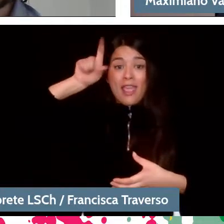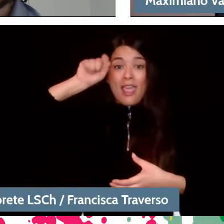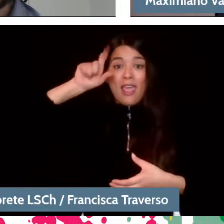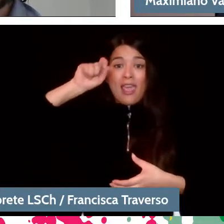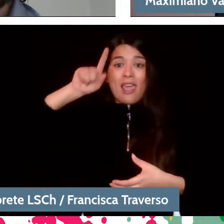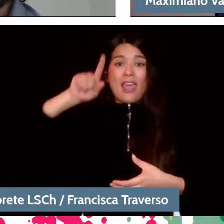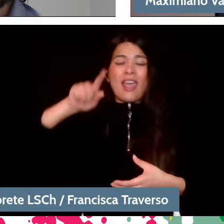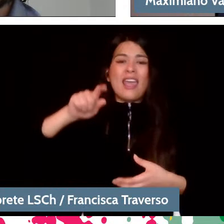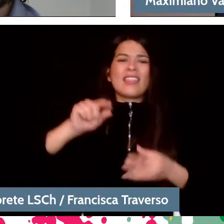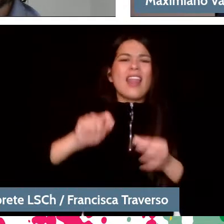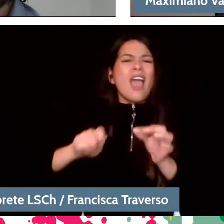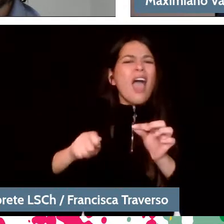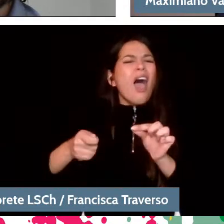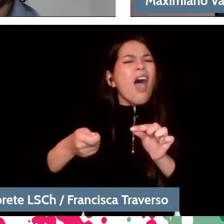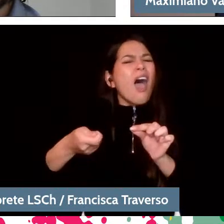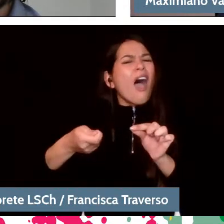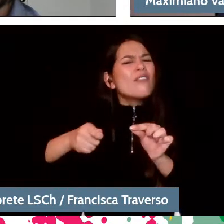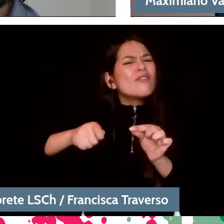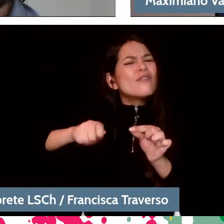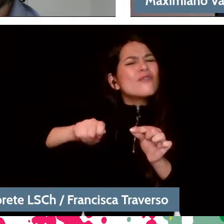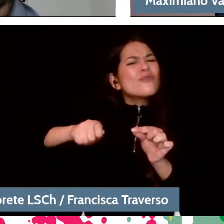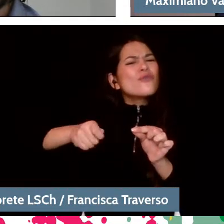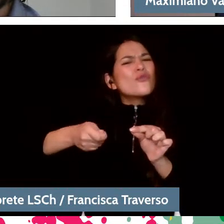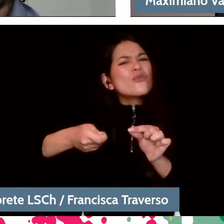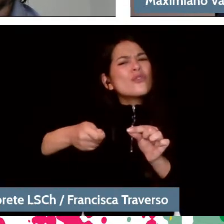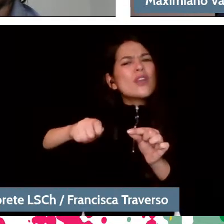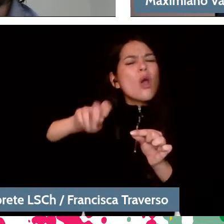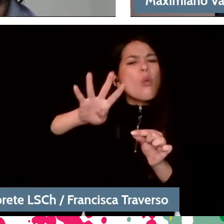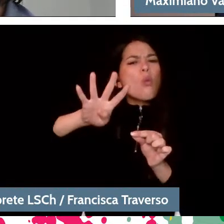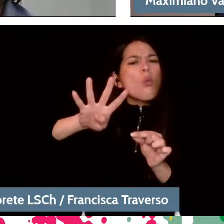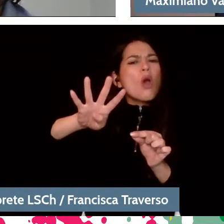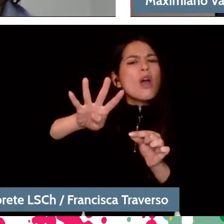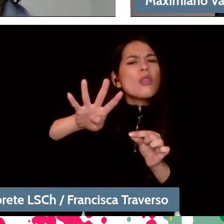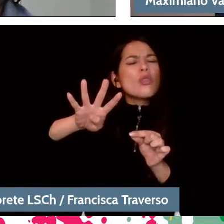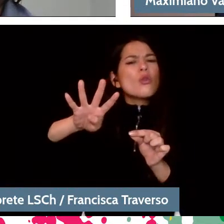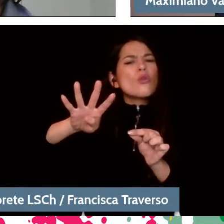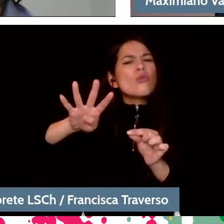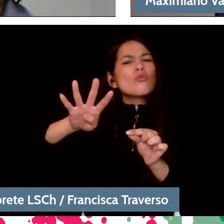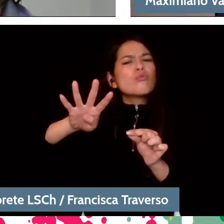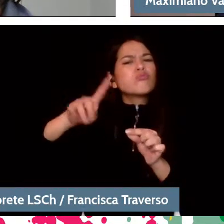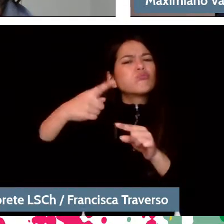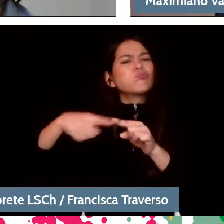orchestras normally tune to 442. For example,